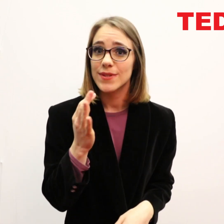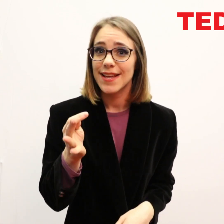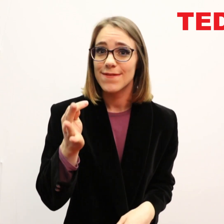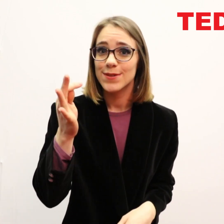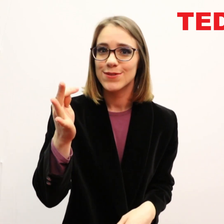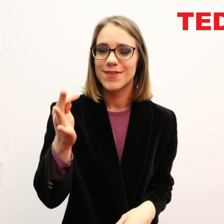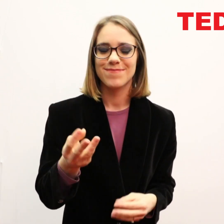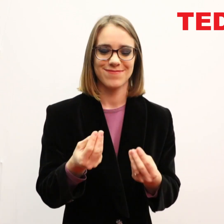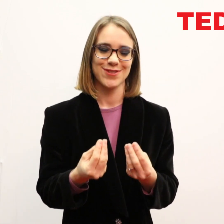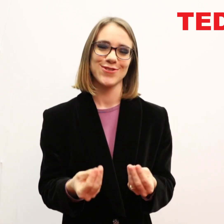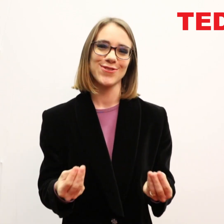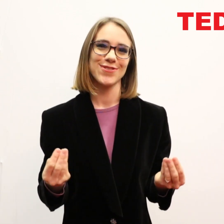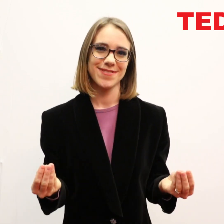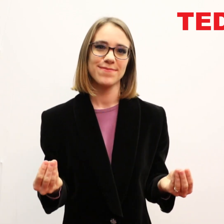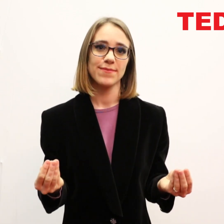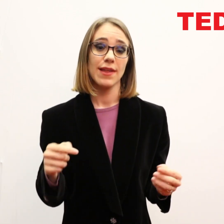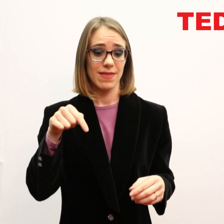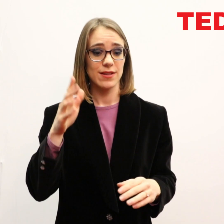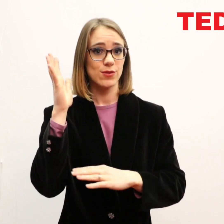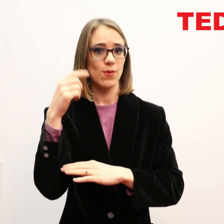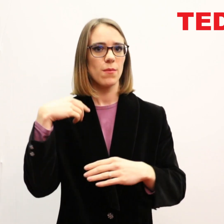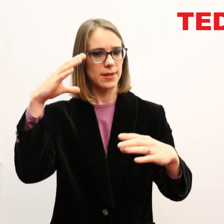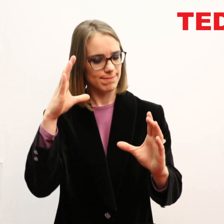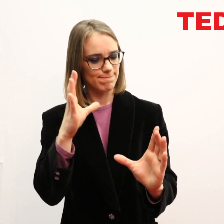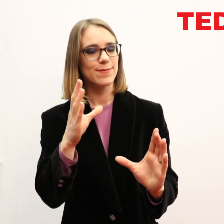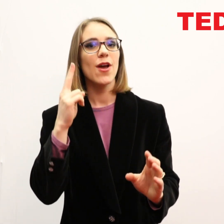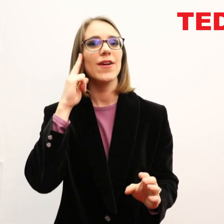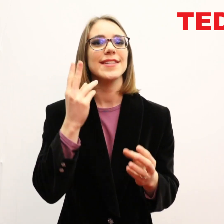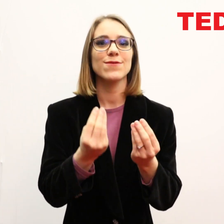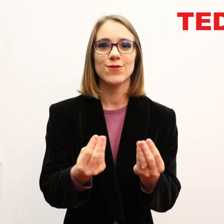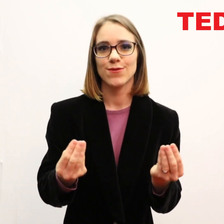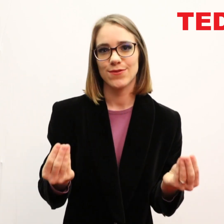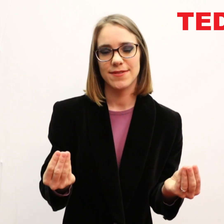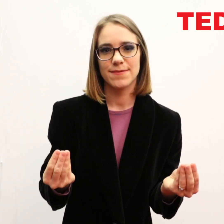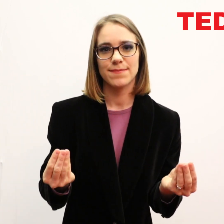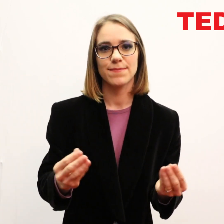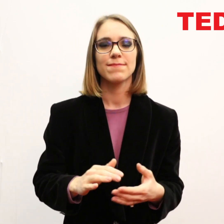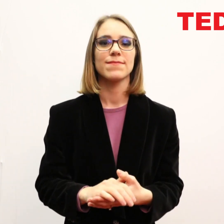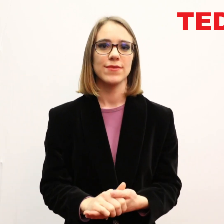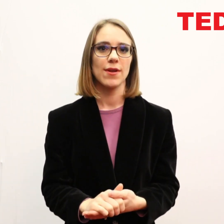And who is the future? Children, of course. And in this talk, I will focus on deaf children.